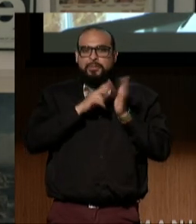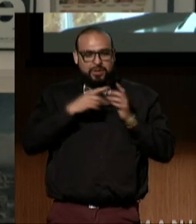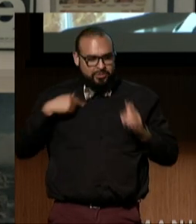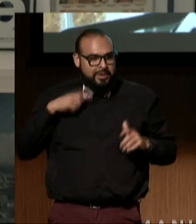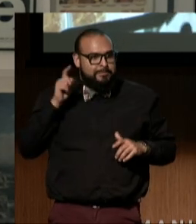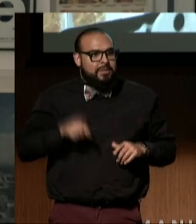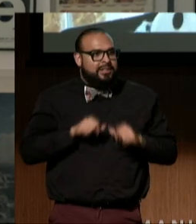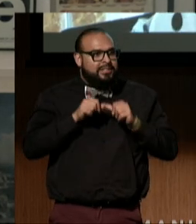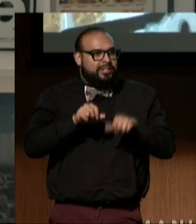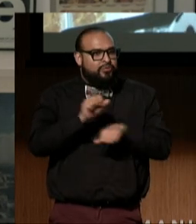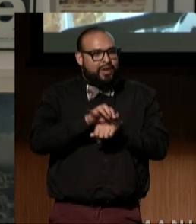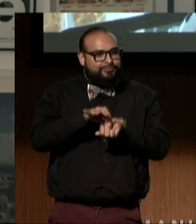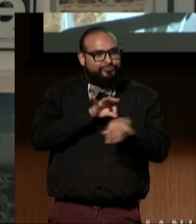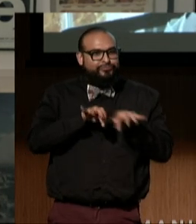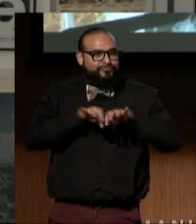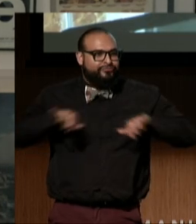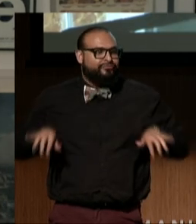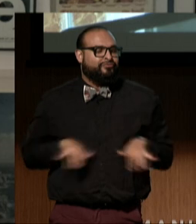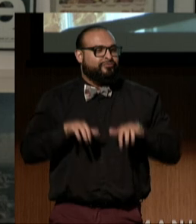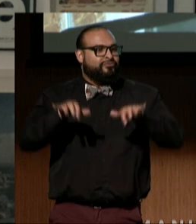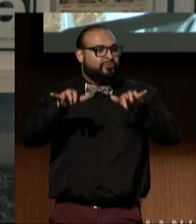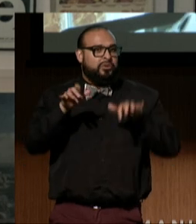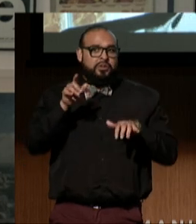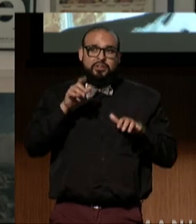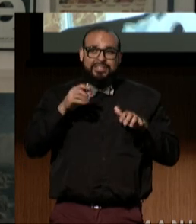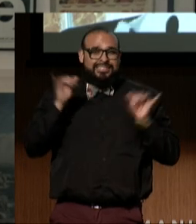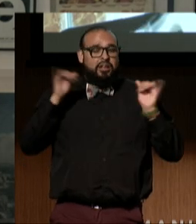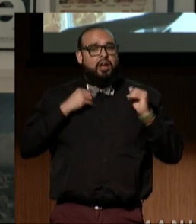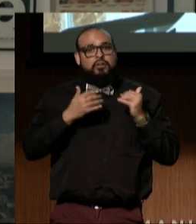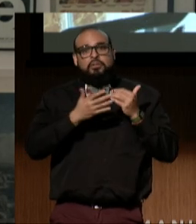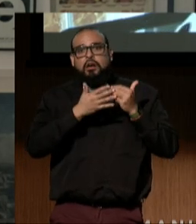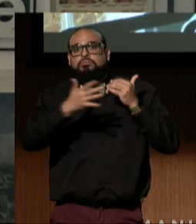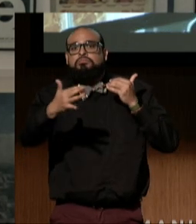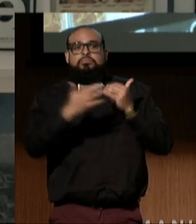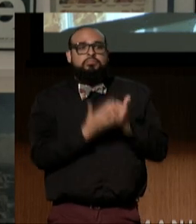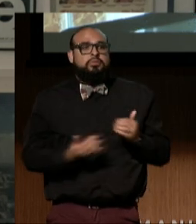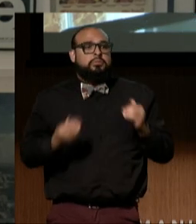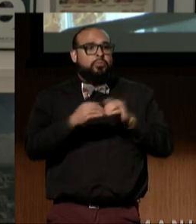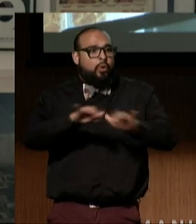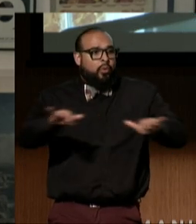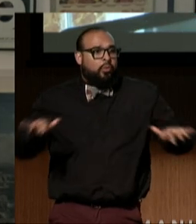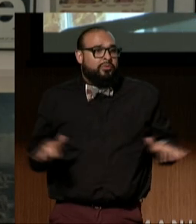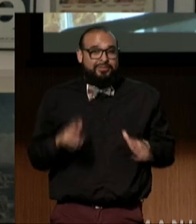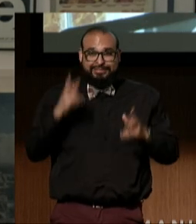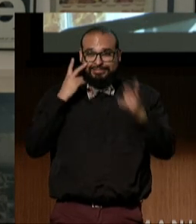We understand that there is still so much to be done, and we are committed to continuously pushing the boundaries